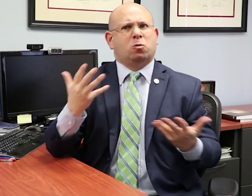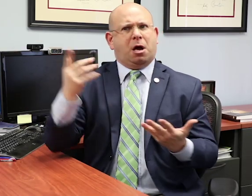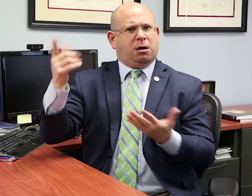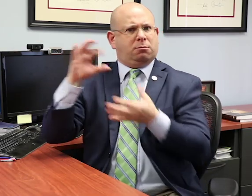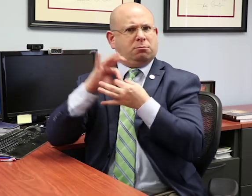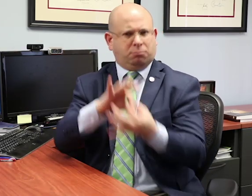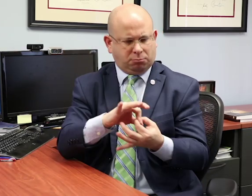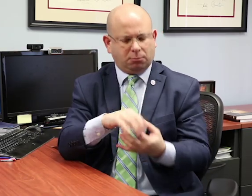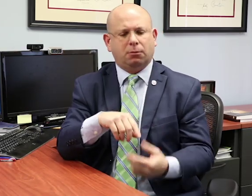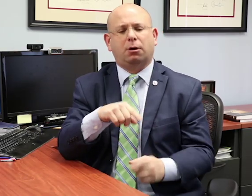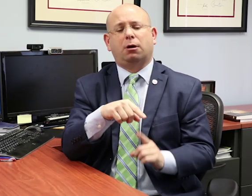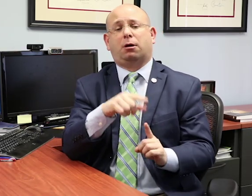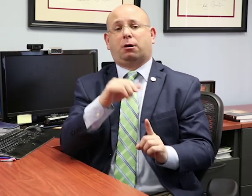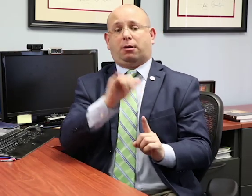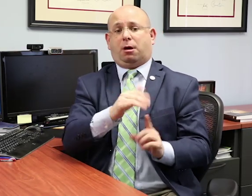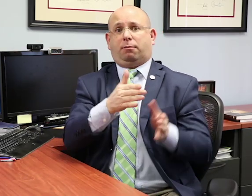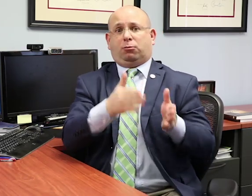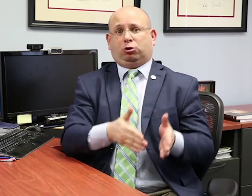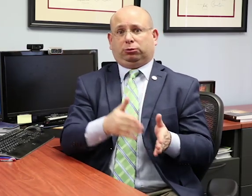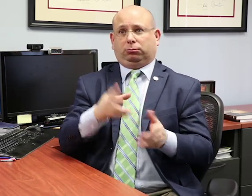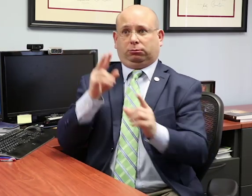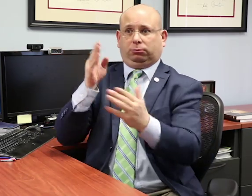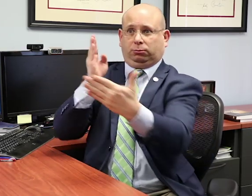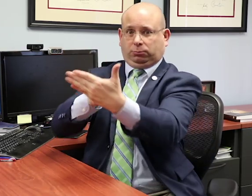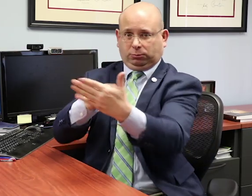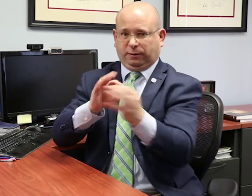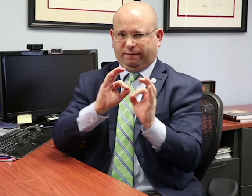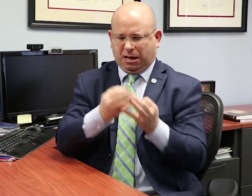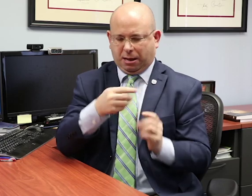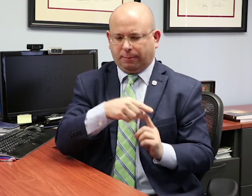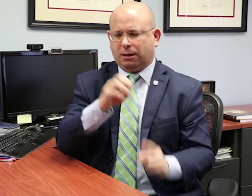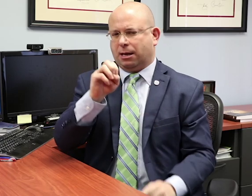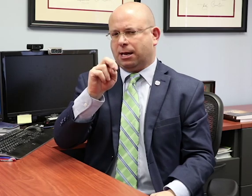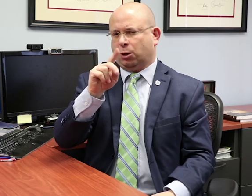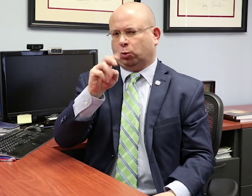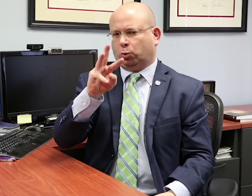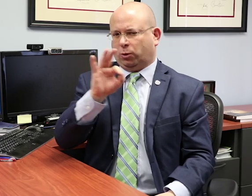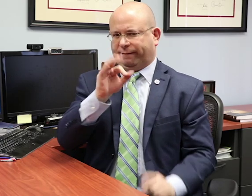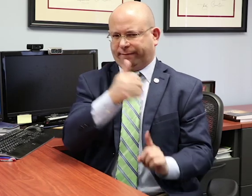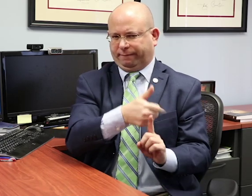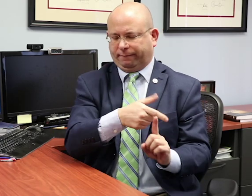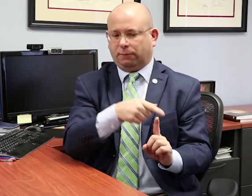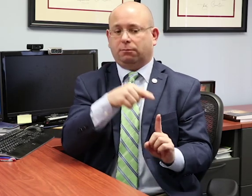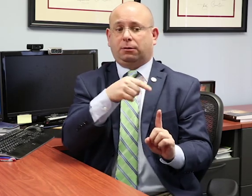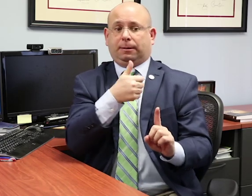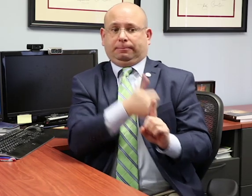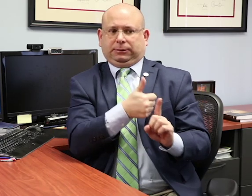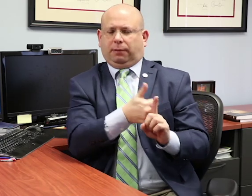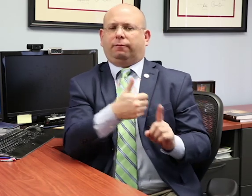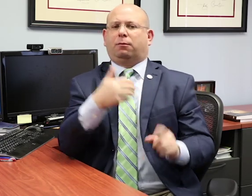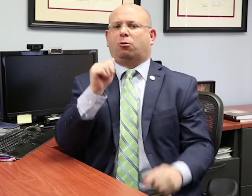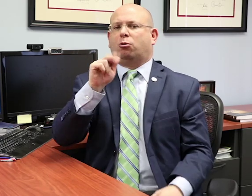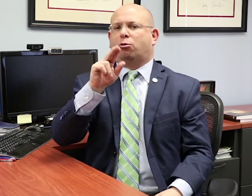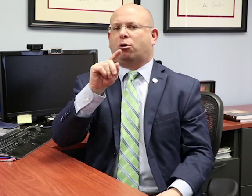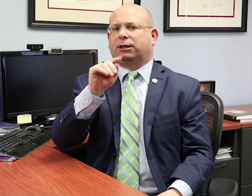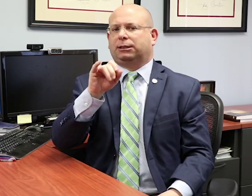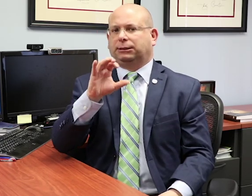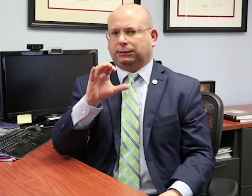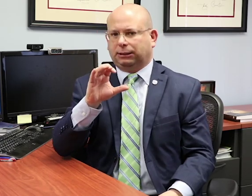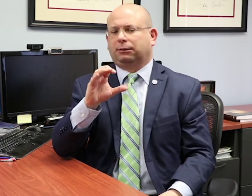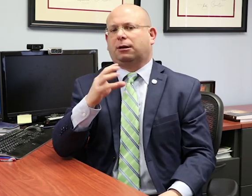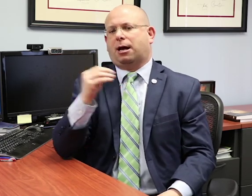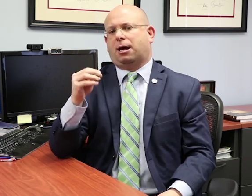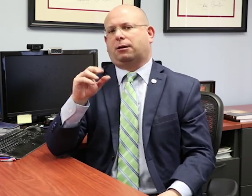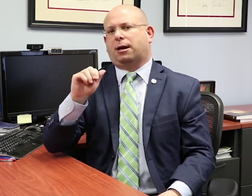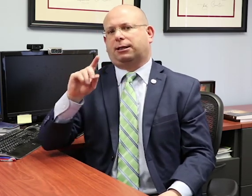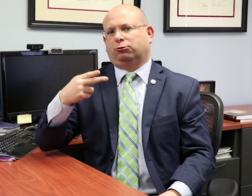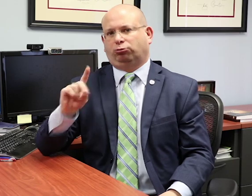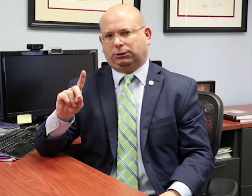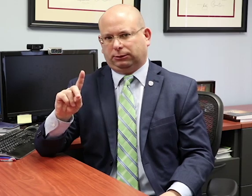involved the case of Endrew who is autistic and has ADHD.